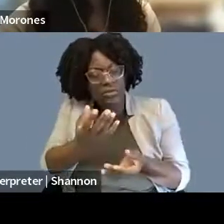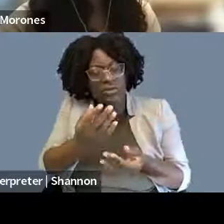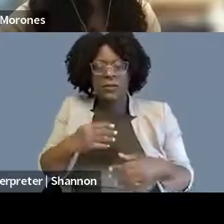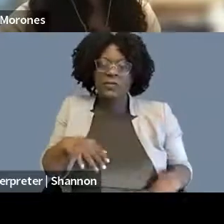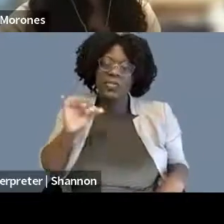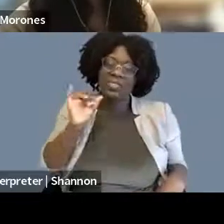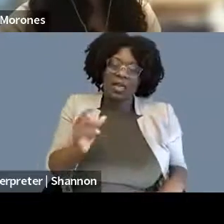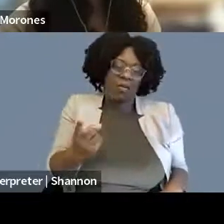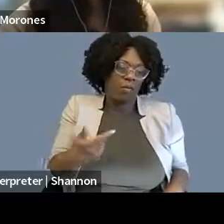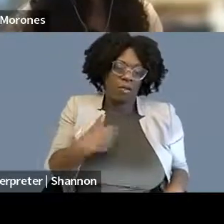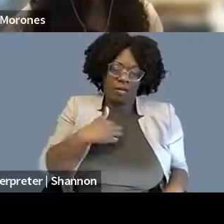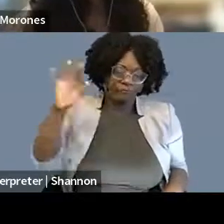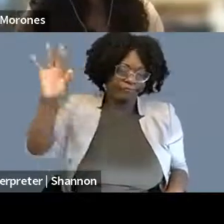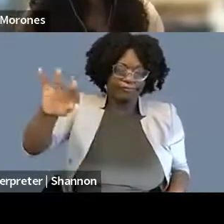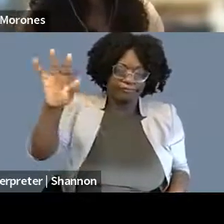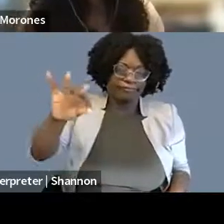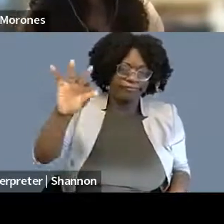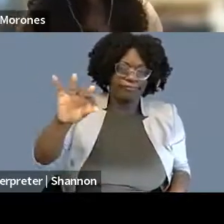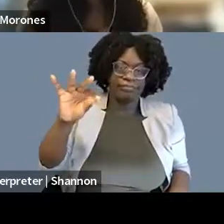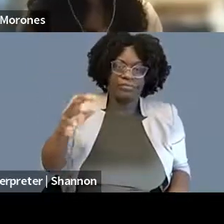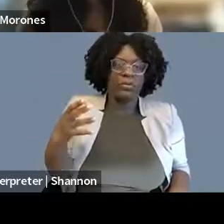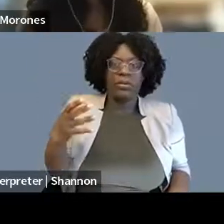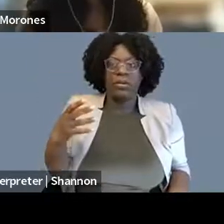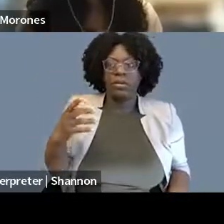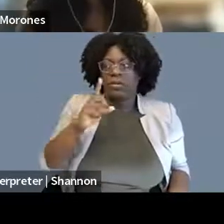And I think that it, at the heart of it means we need